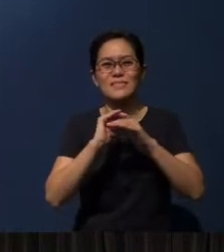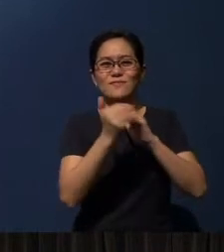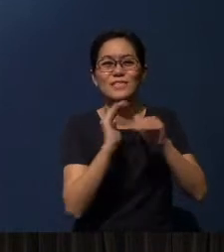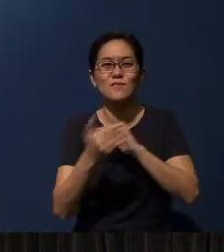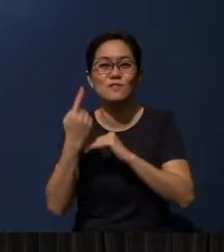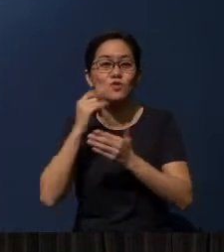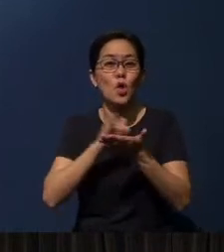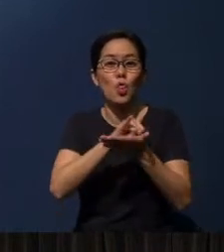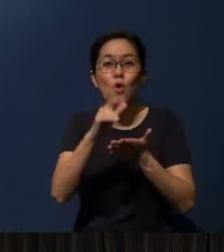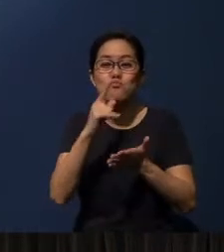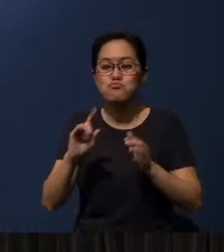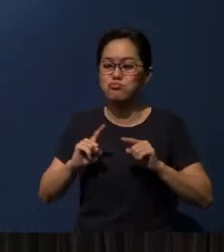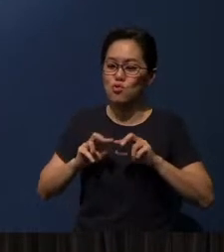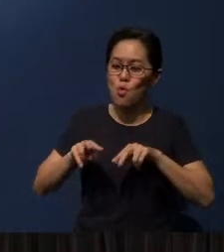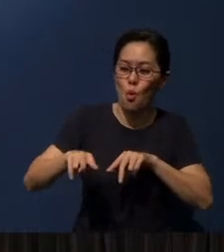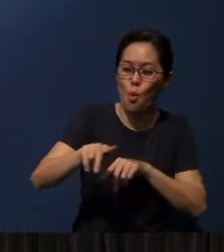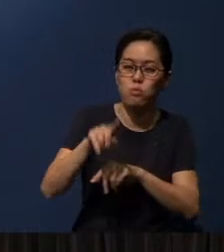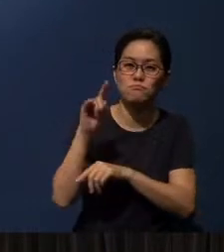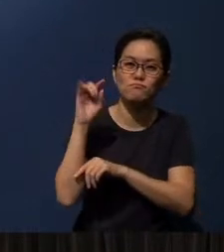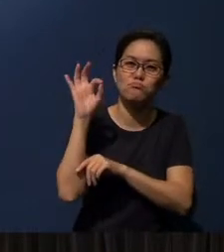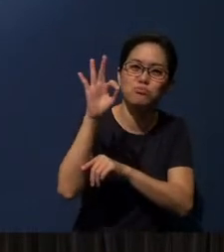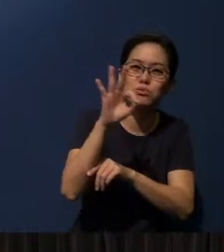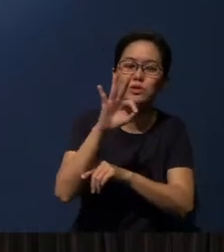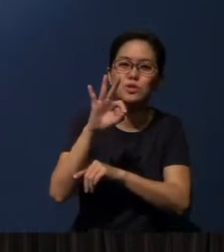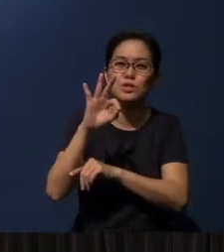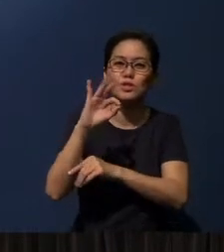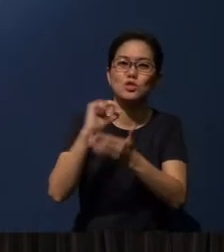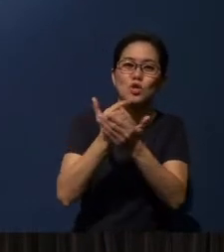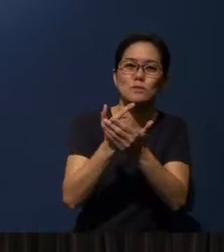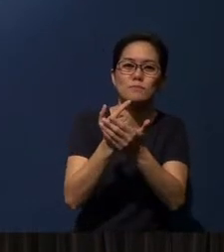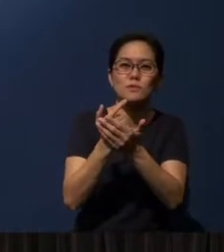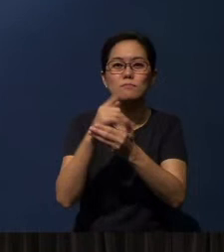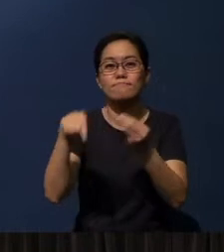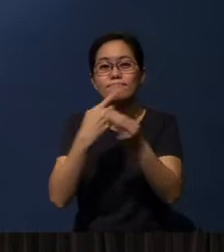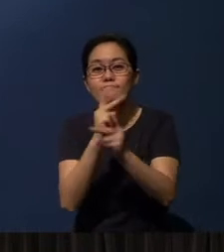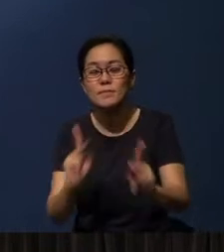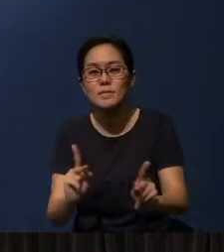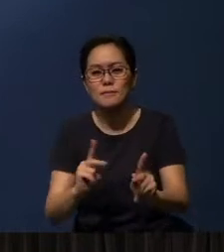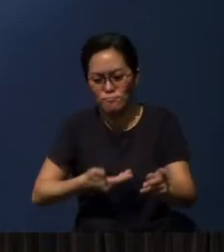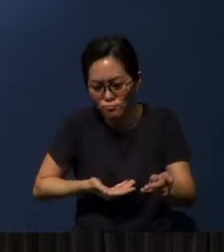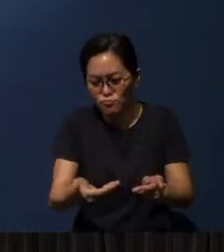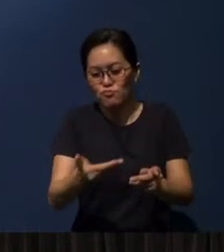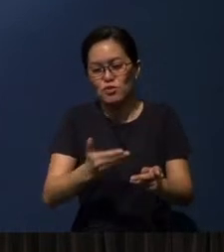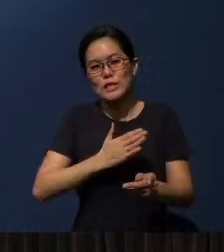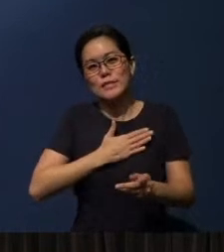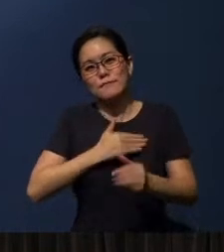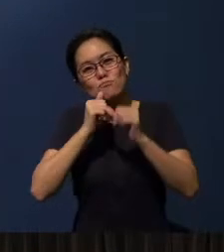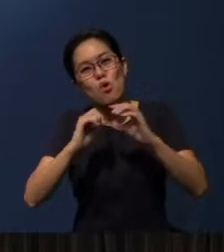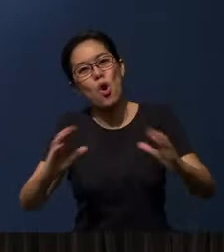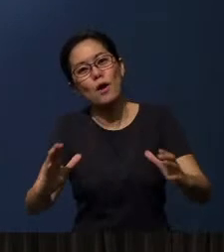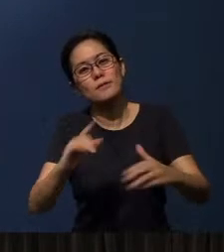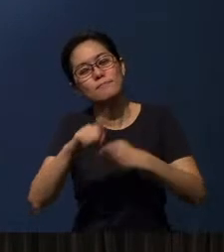who preach the gospel of peace, who bring glad tidings of good things!’